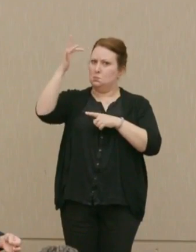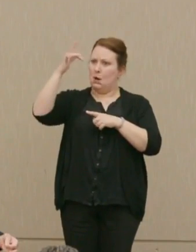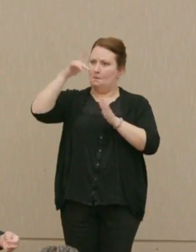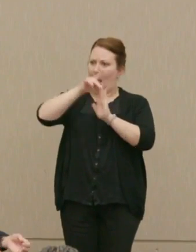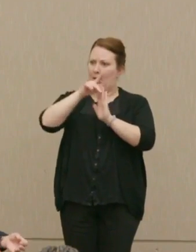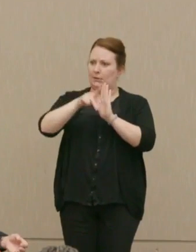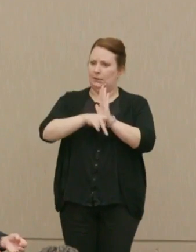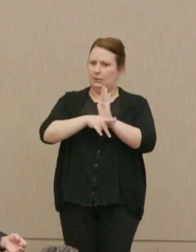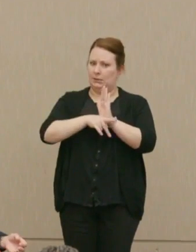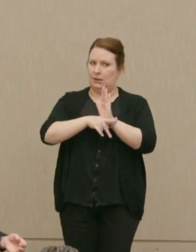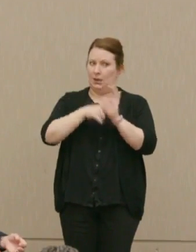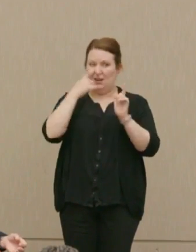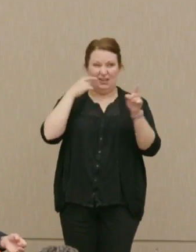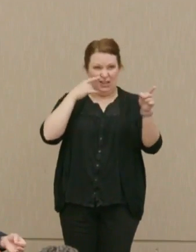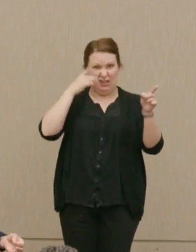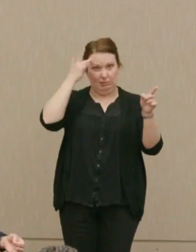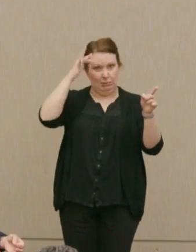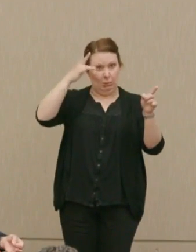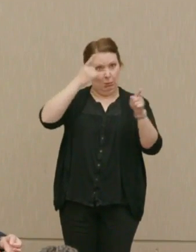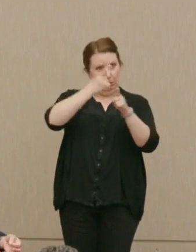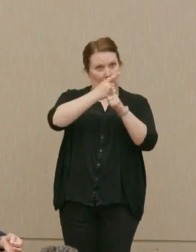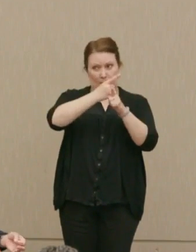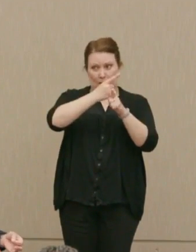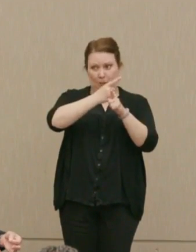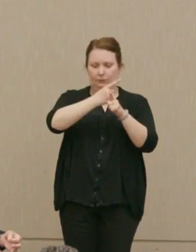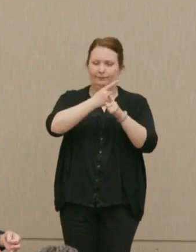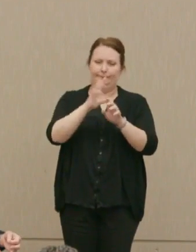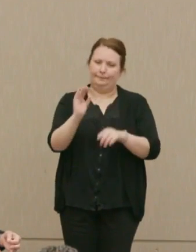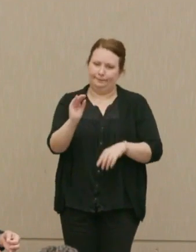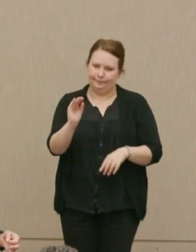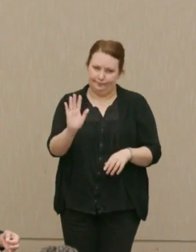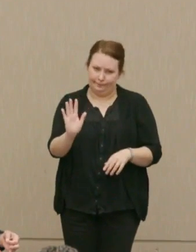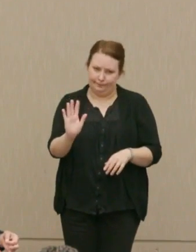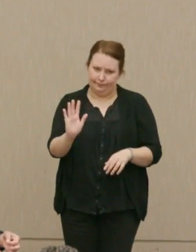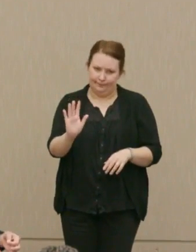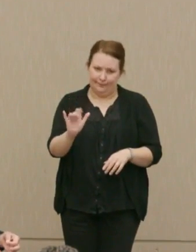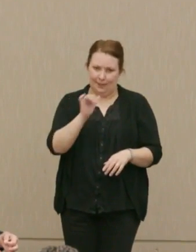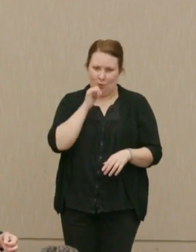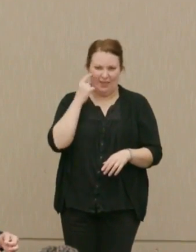No, that doesn't leap to mind somehow as the answer.